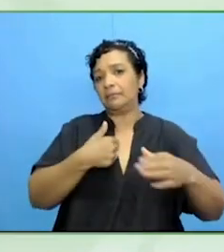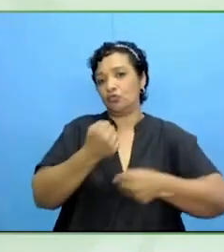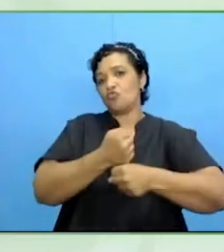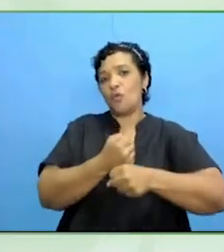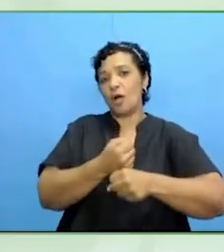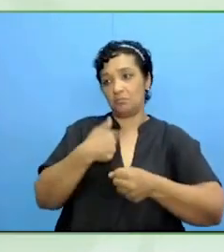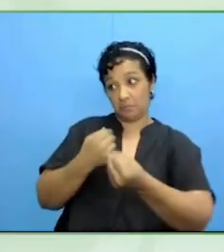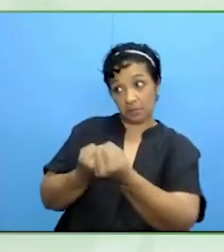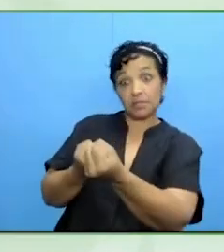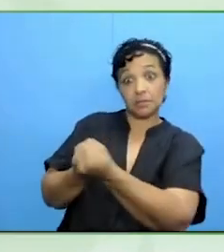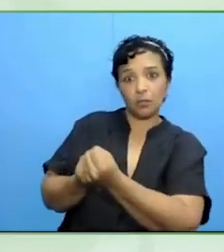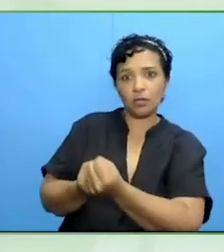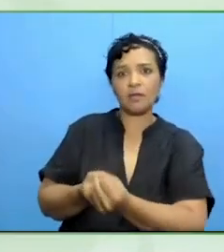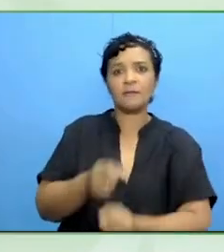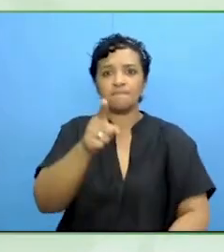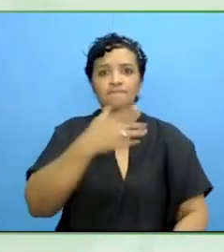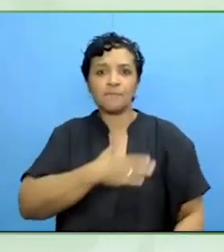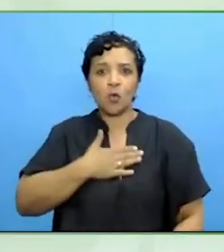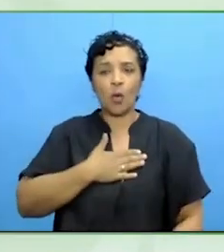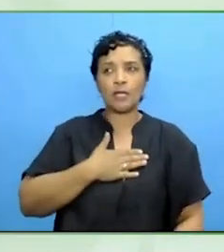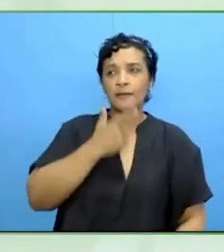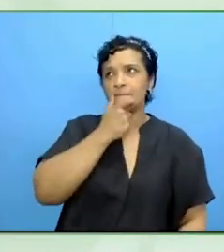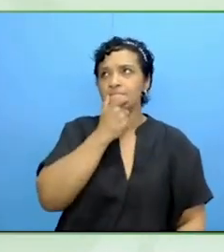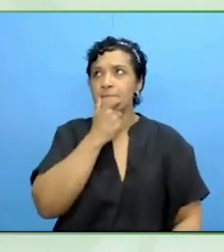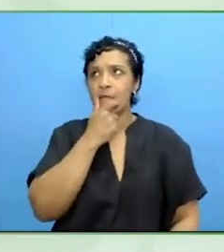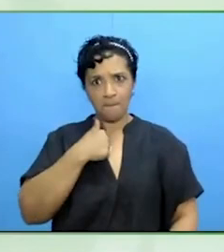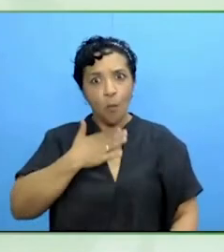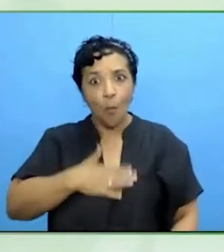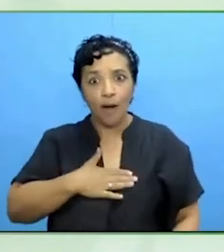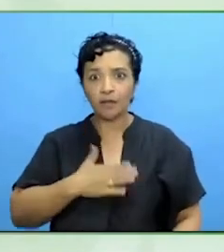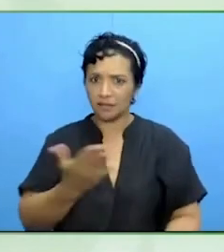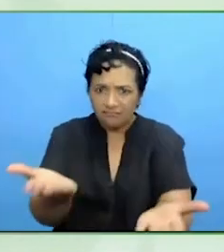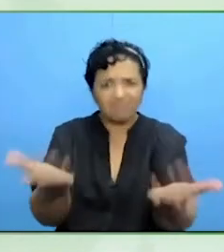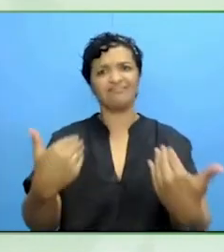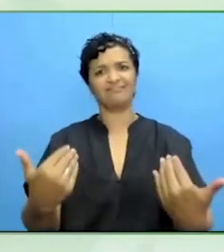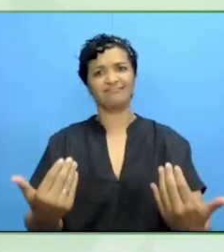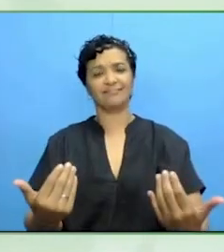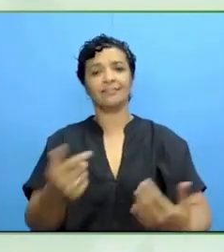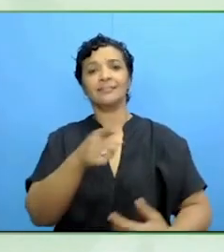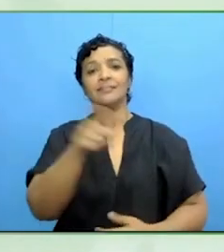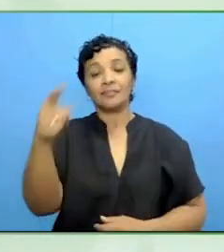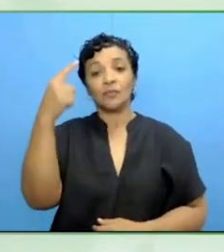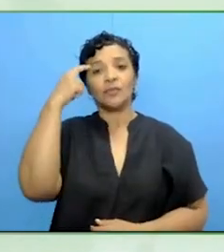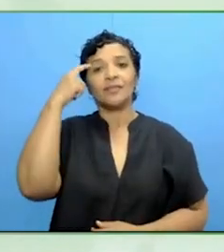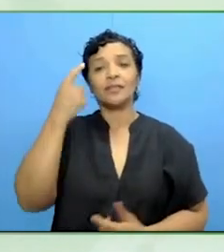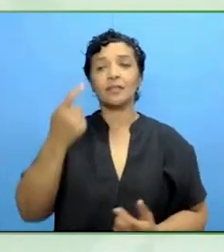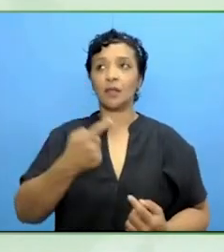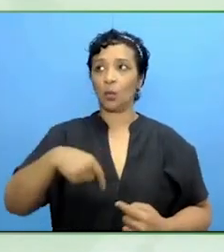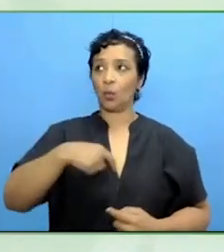If you feel like contributing, please do so. Let's not forget, we want to work with authorities here.